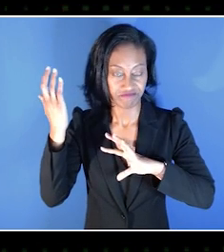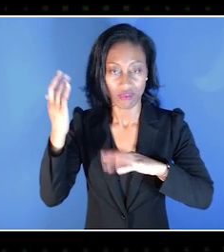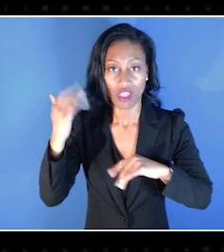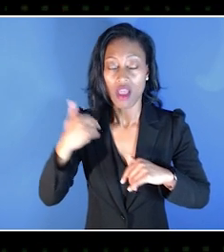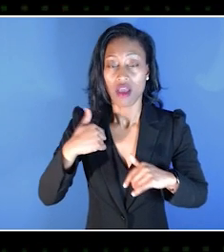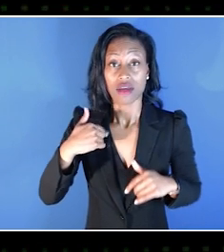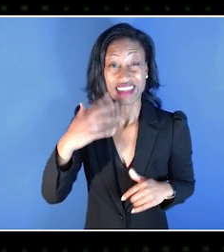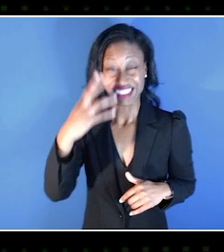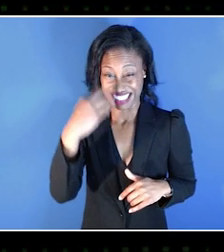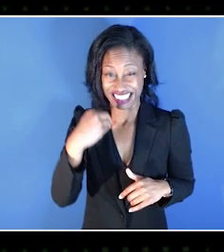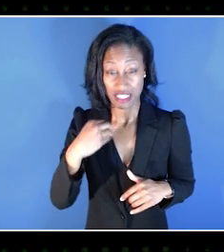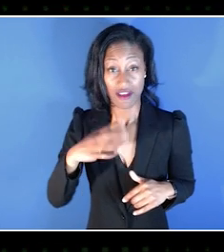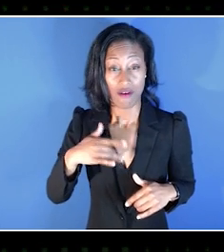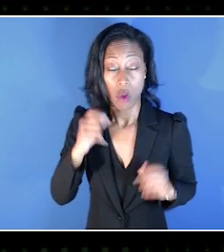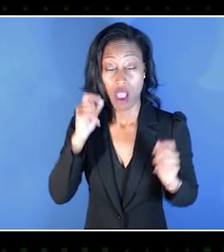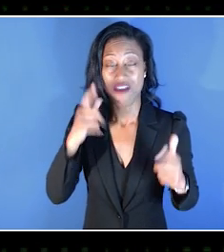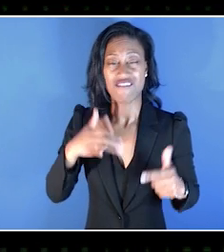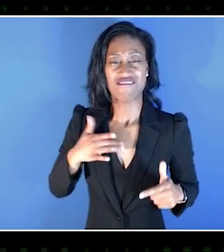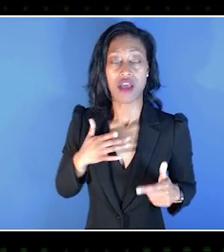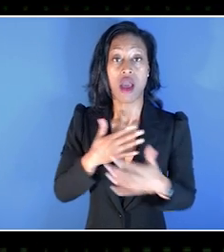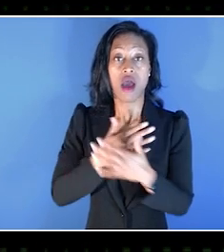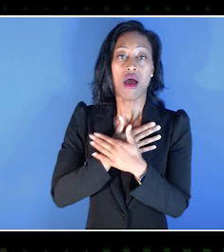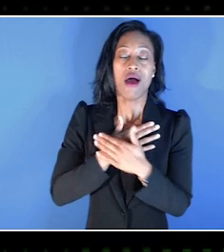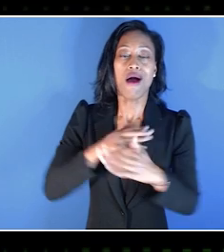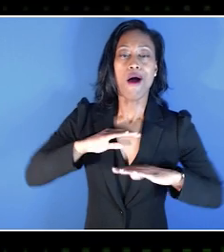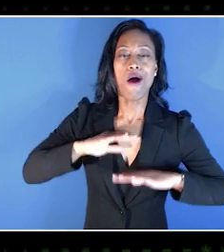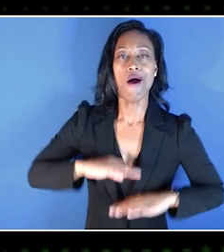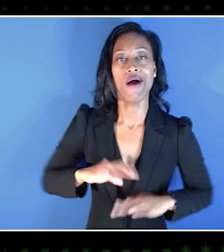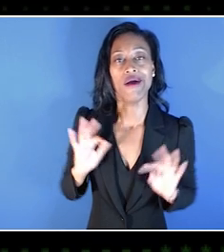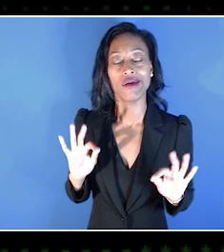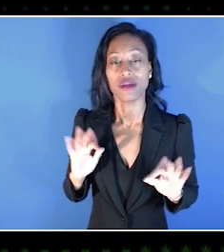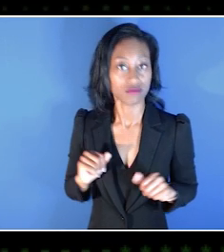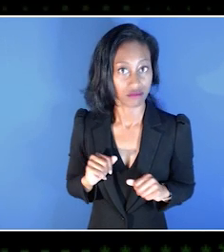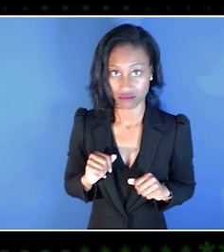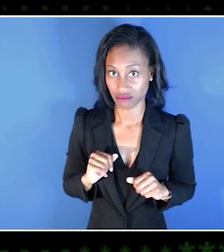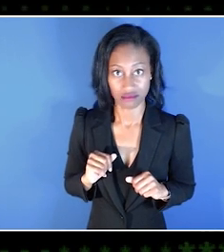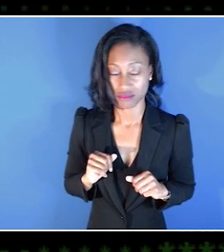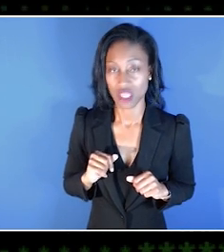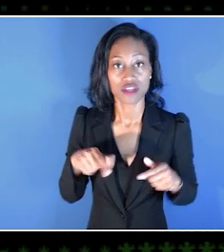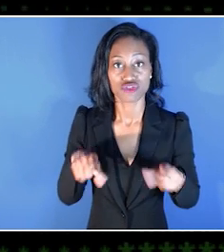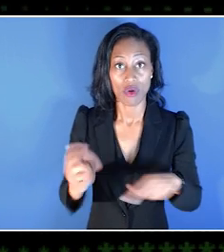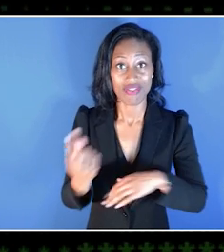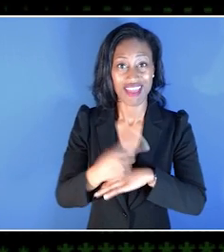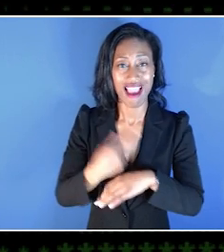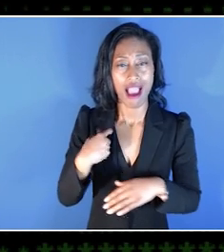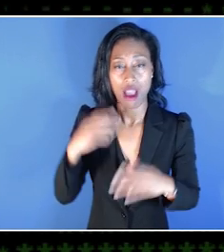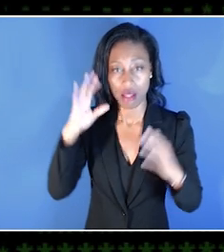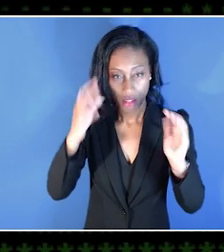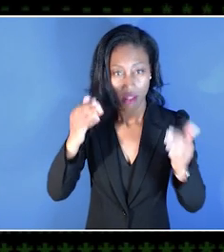don't get restful sleep so that during the day I get tired and I fall asleep multiple times during the day.